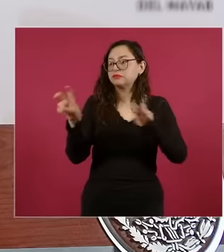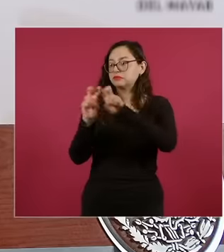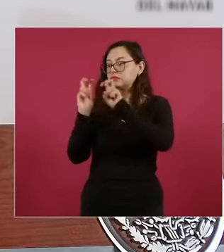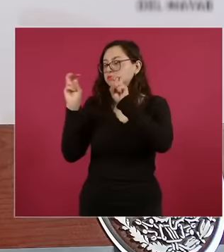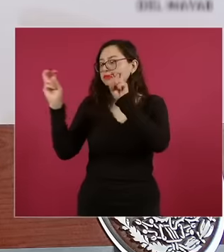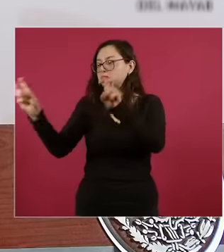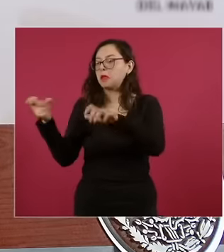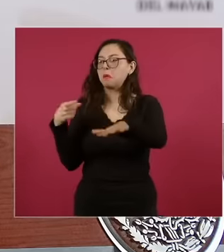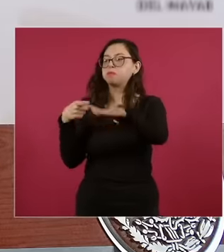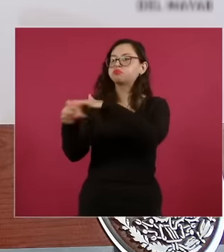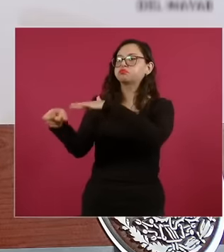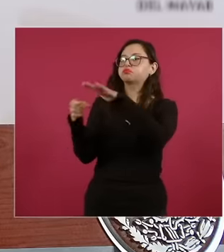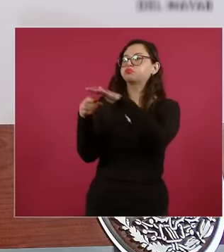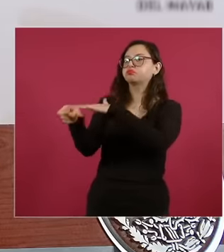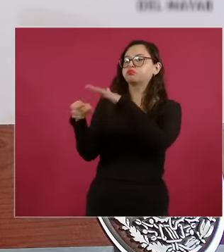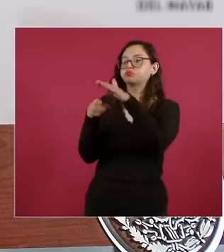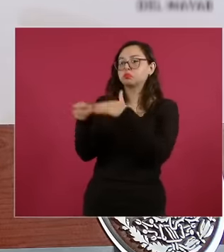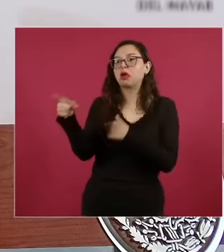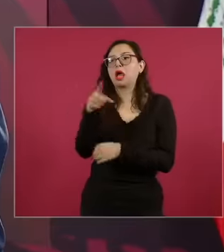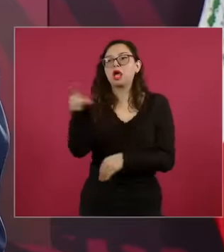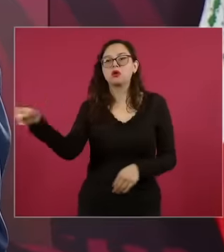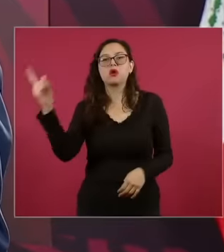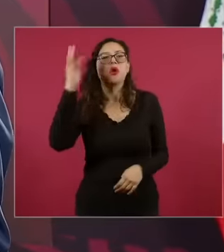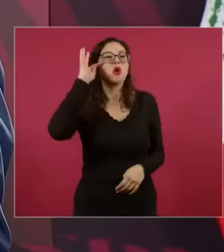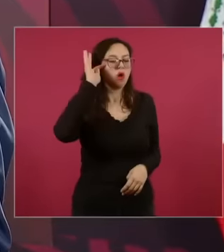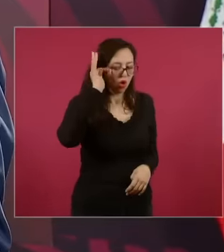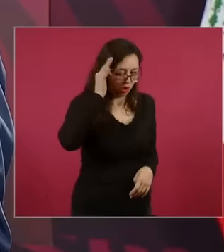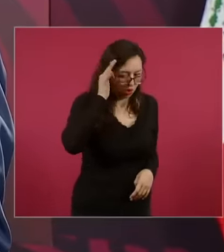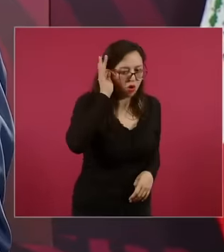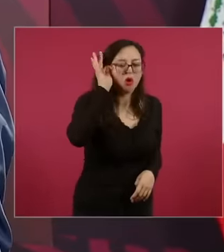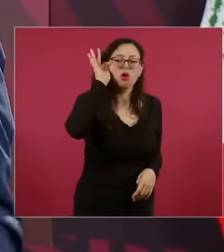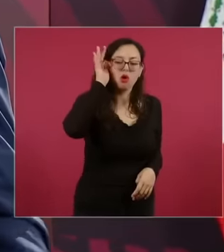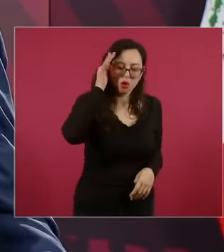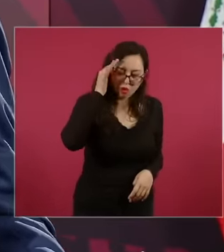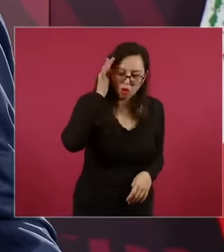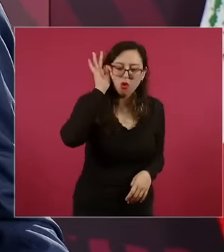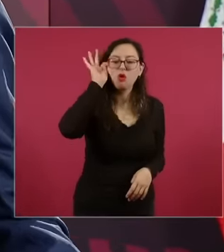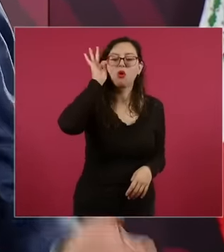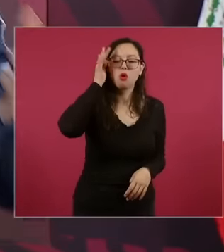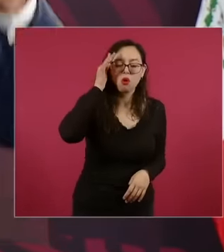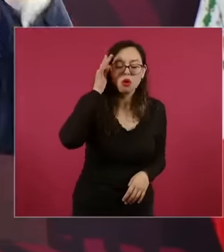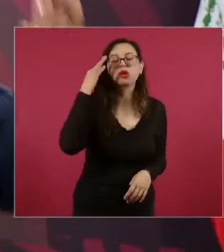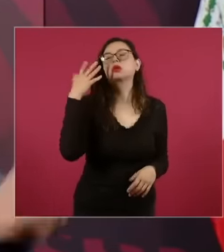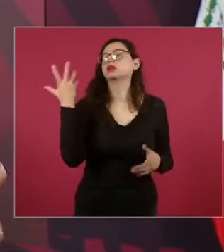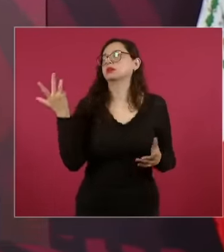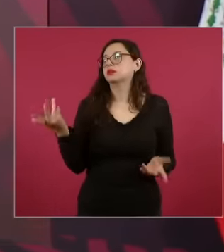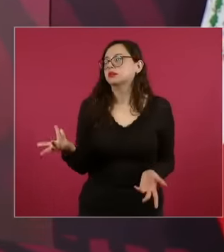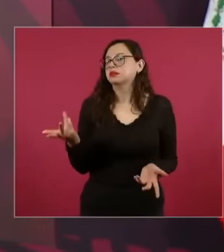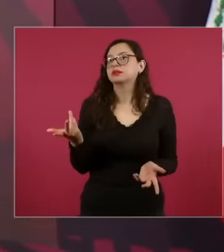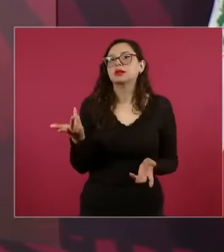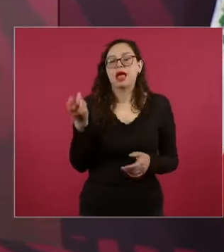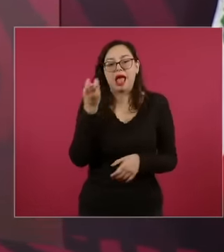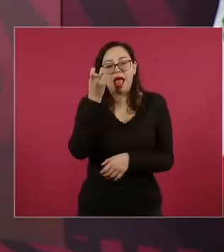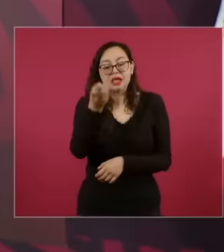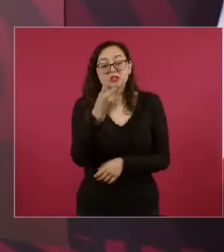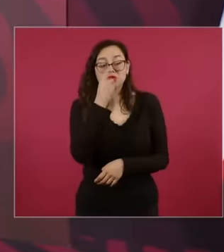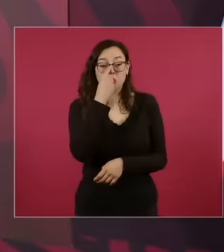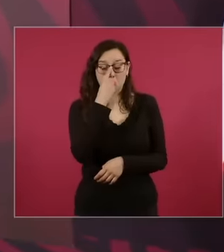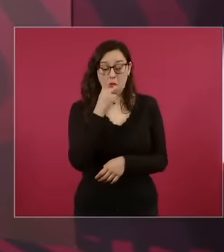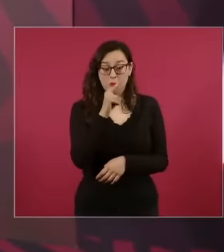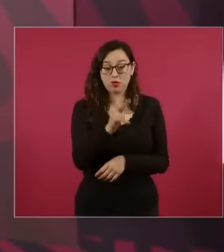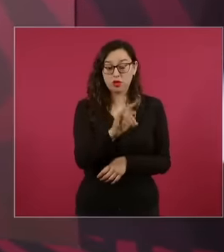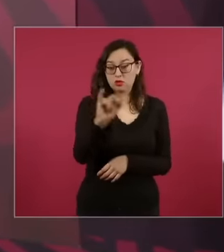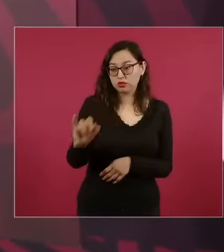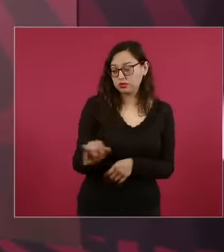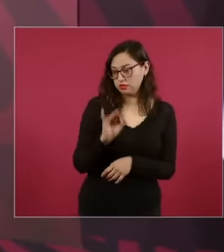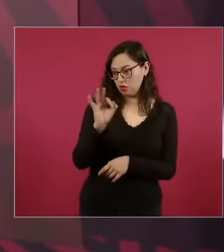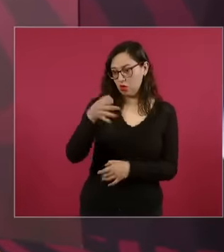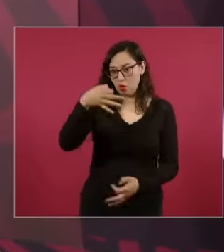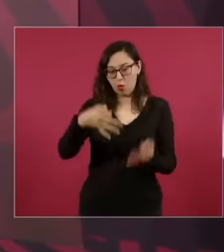court ministers as employees, so the entire judicial power, judges, magistrates, ministers,